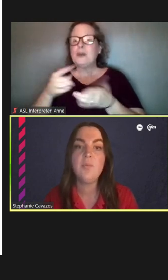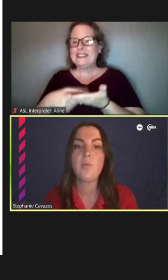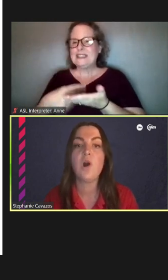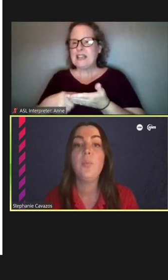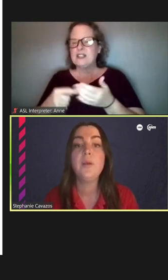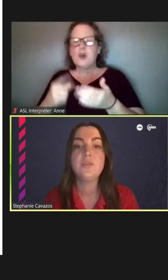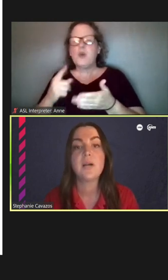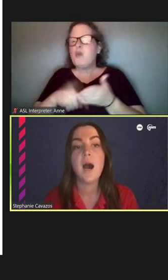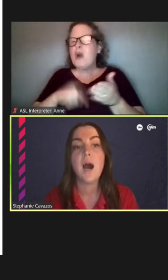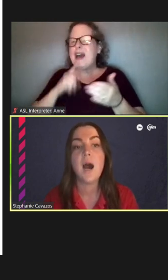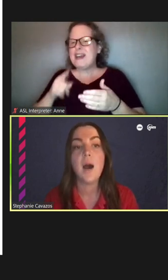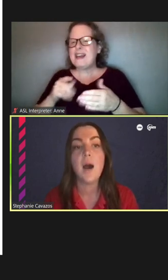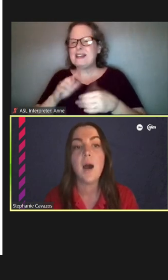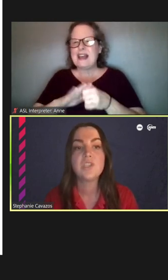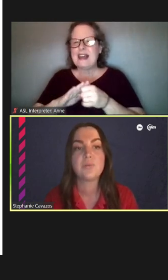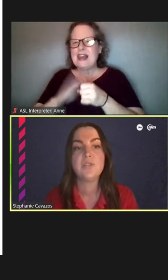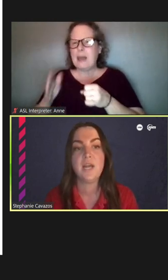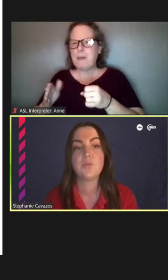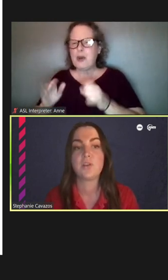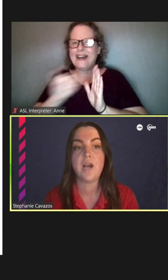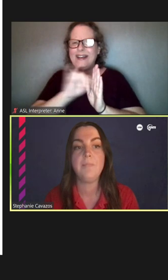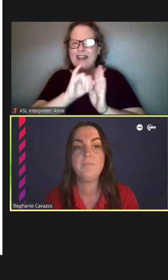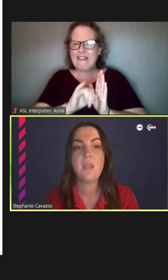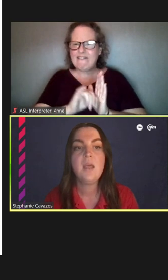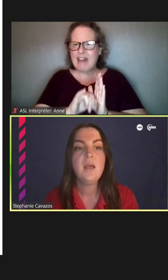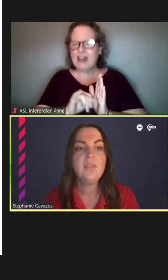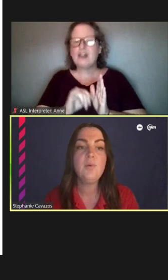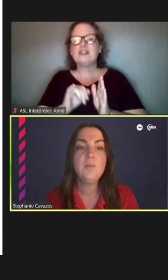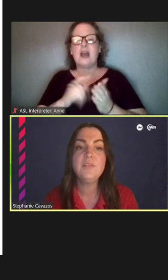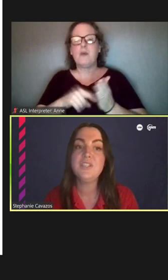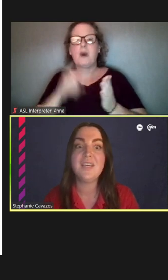and what we're hoping to accomplish through tonight's workshop. Then, we'll move into the